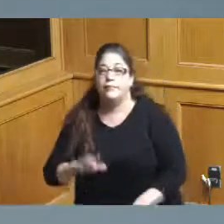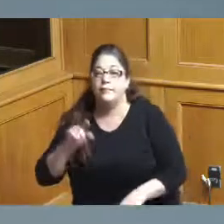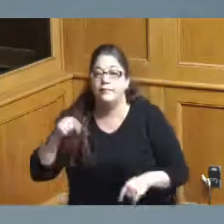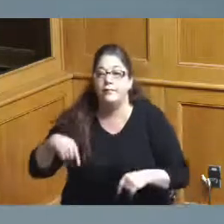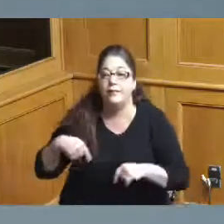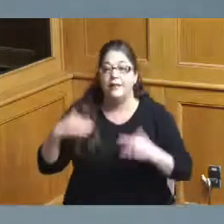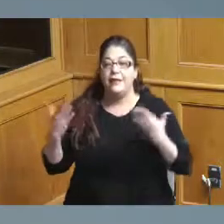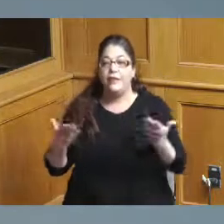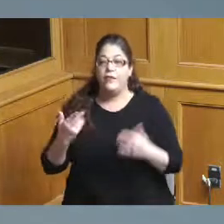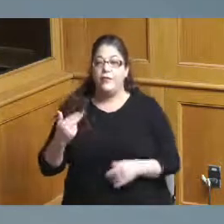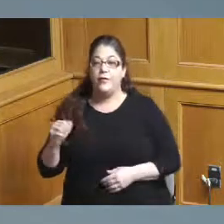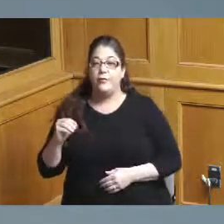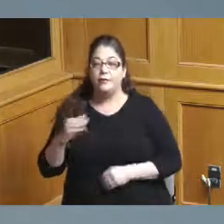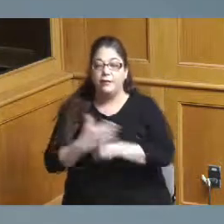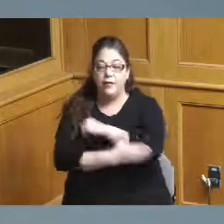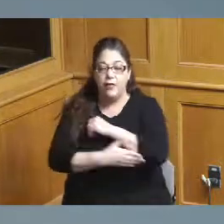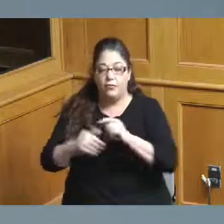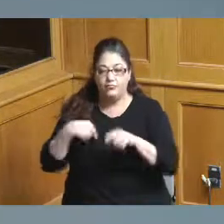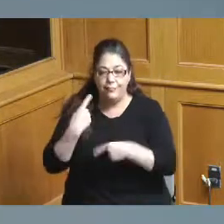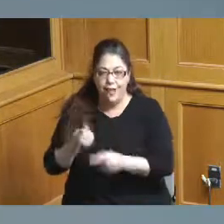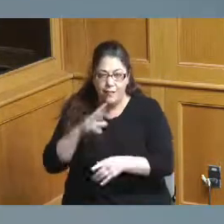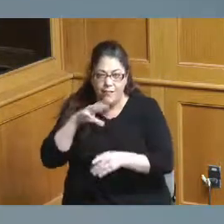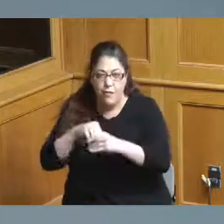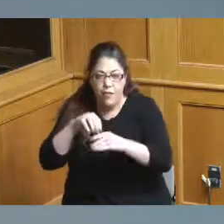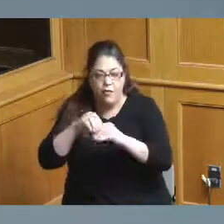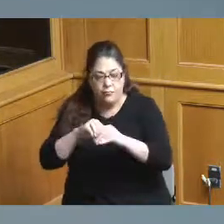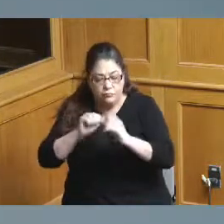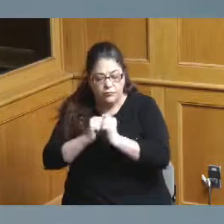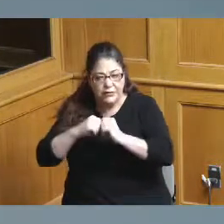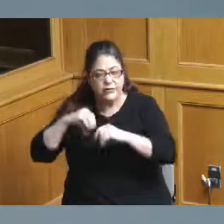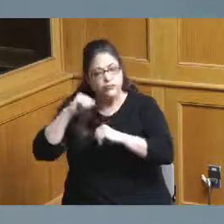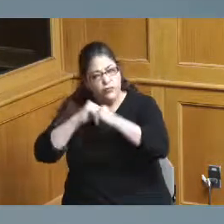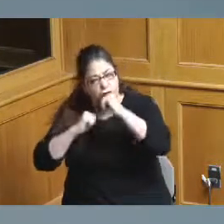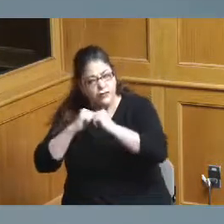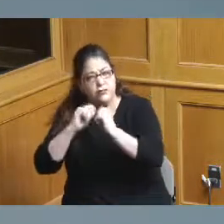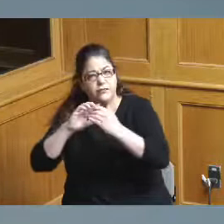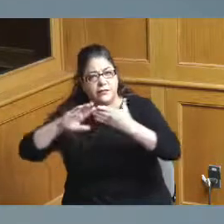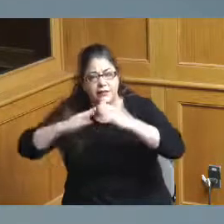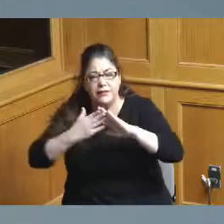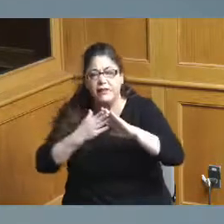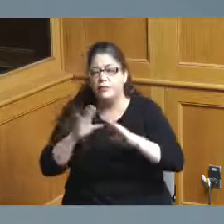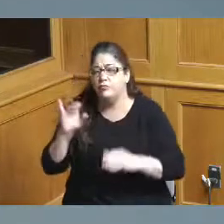convention infrastructure for for quite some time Bridget if you want to hit the first slide there